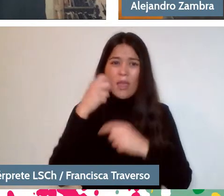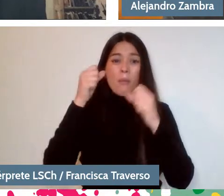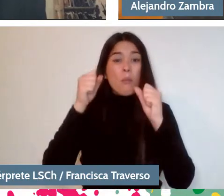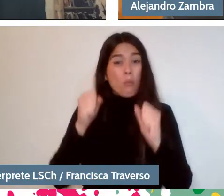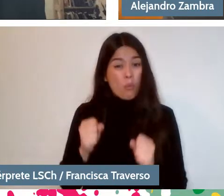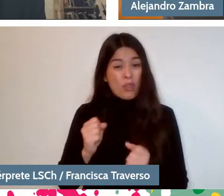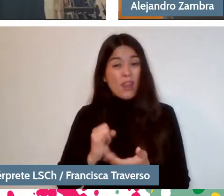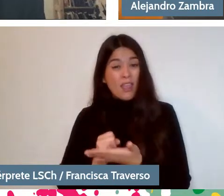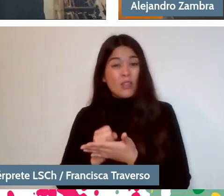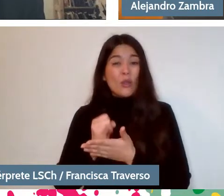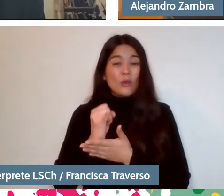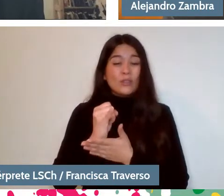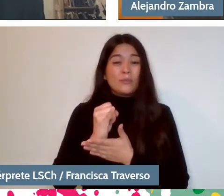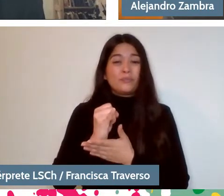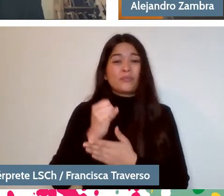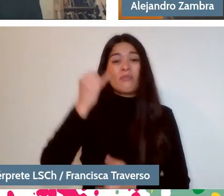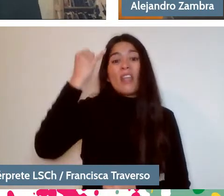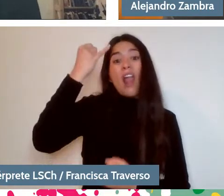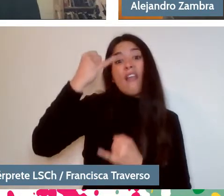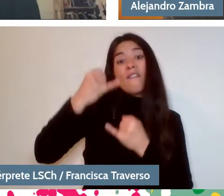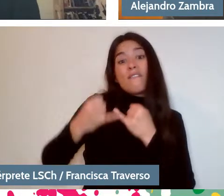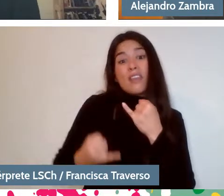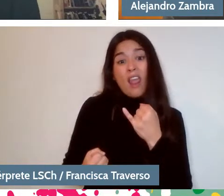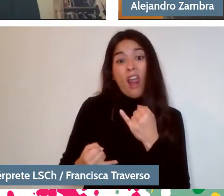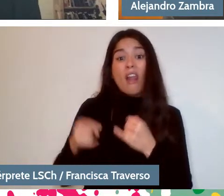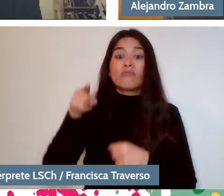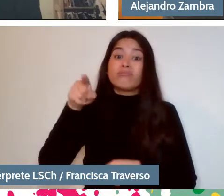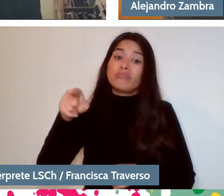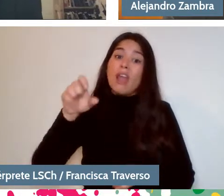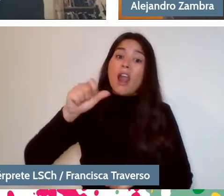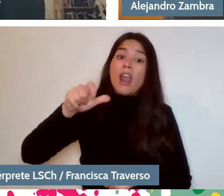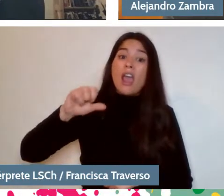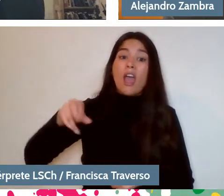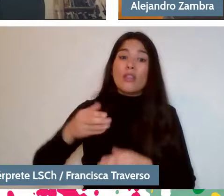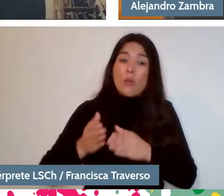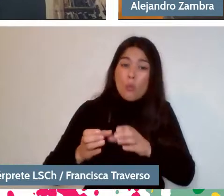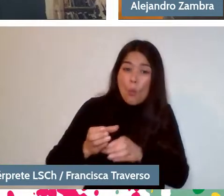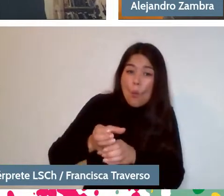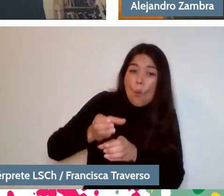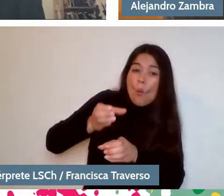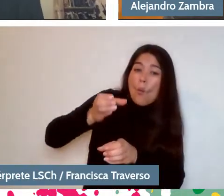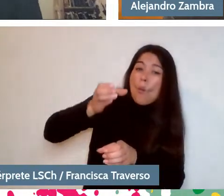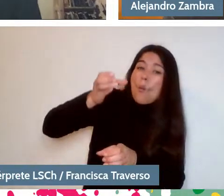in the end, Alejandro wrote about skyscrapers and those skyscrapers were made of books.